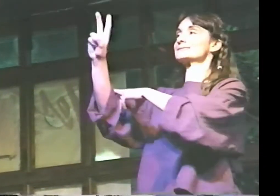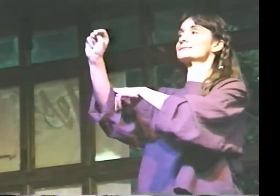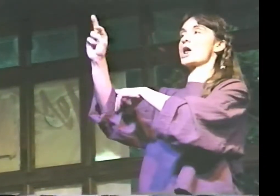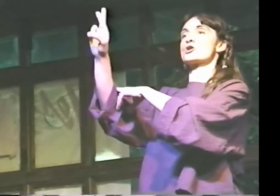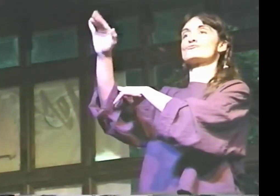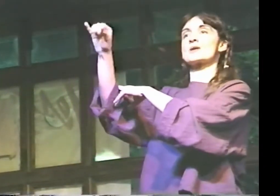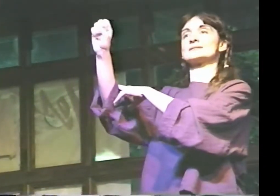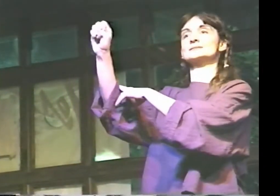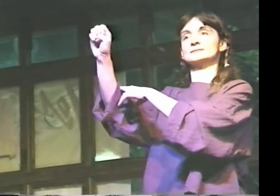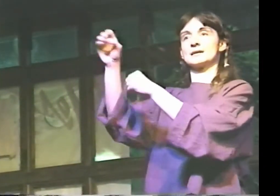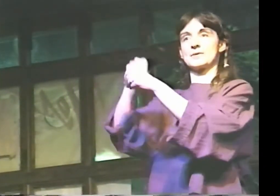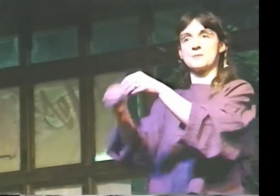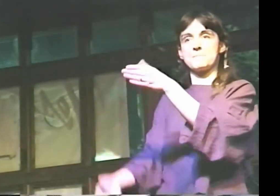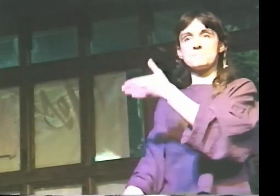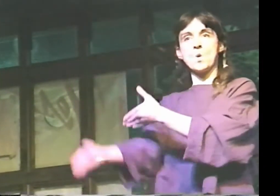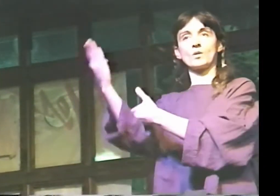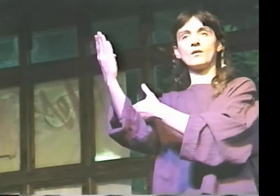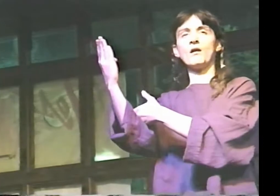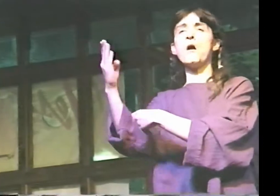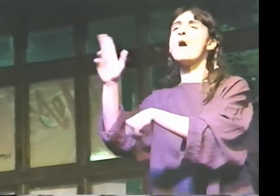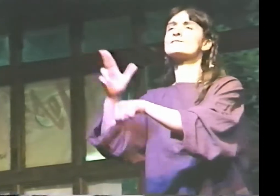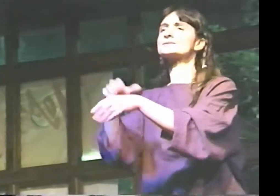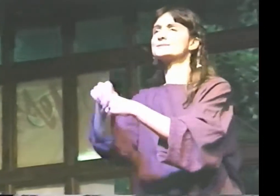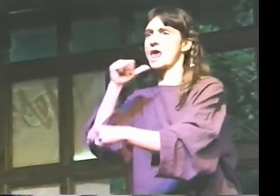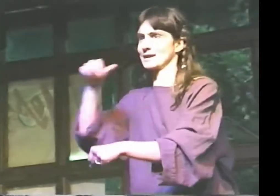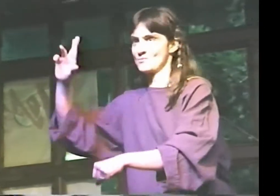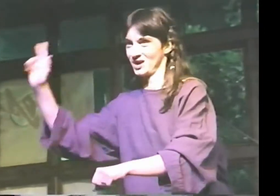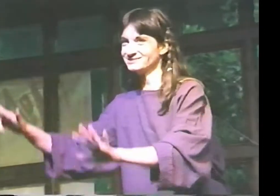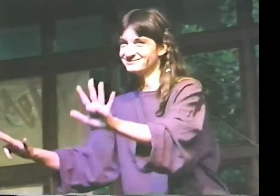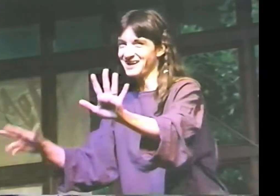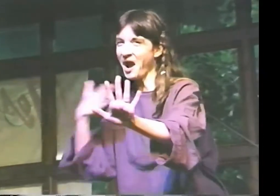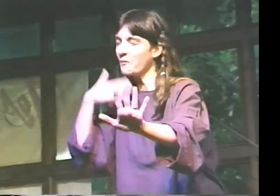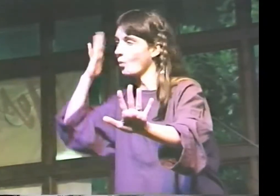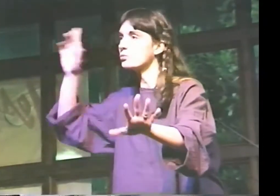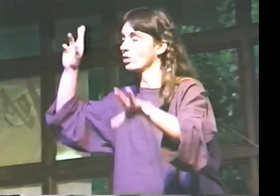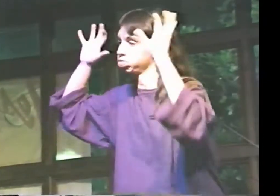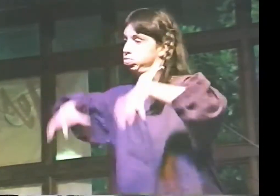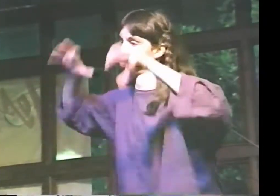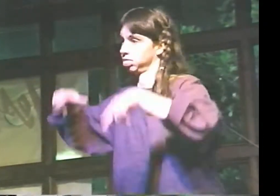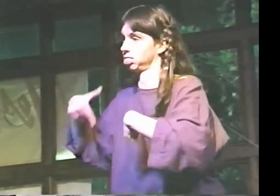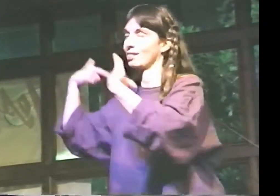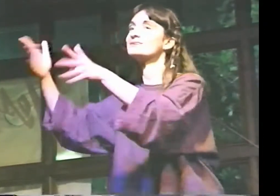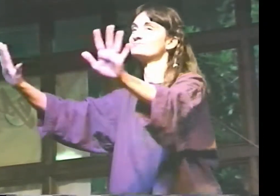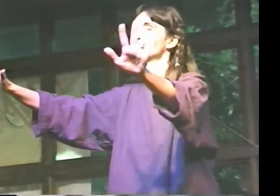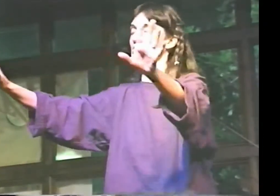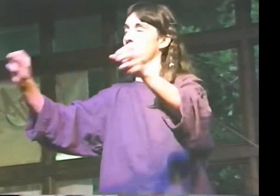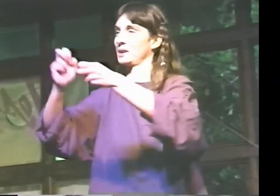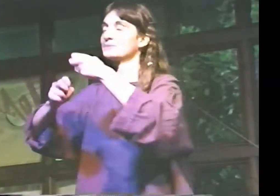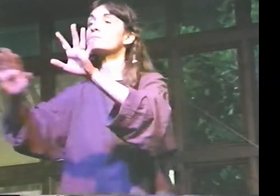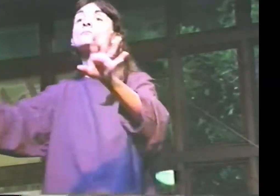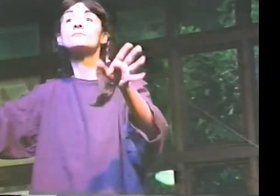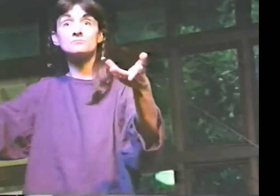HOW MANY OF YOU GET UP TO SEE THE SUNRISE IN THE MORNING? I KNOW. ROCHESTER-- IT NEVER RISES. IT RAINS CONTINUOUSLY,